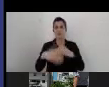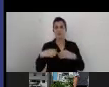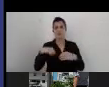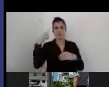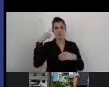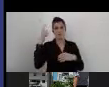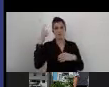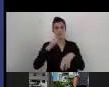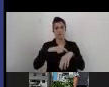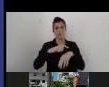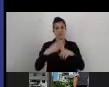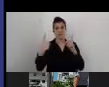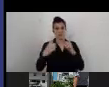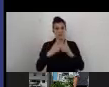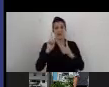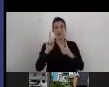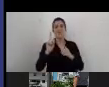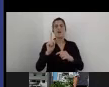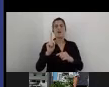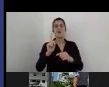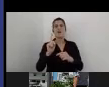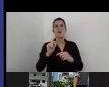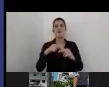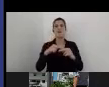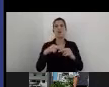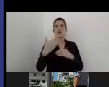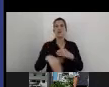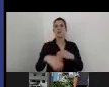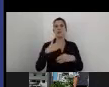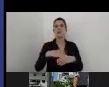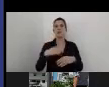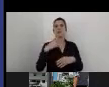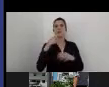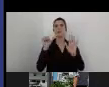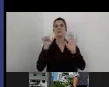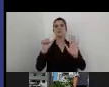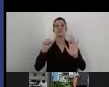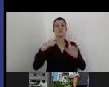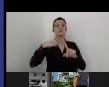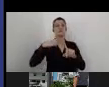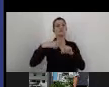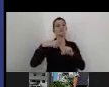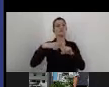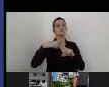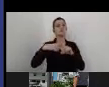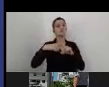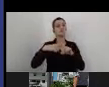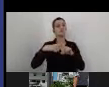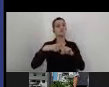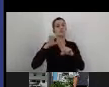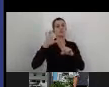but for the end, just I will mention six main advantages in managing accessibility with the A-Check as I see it.